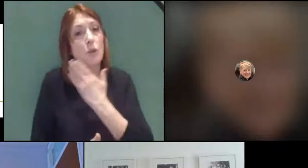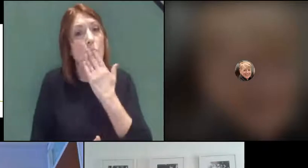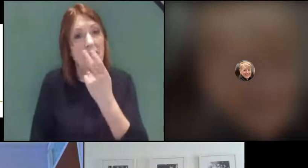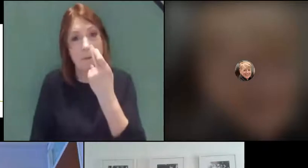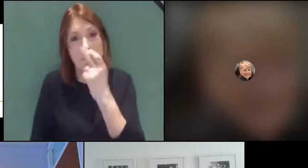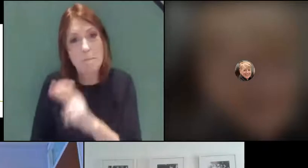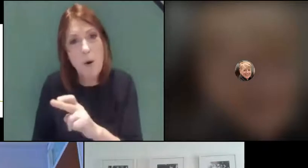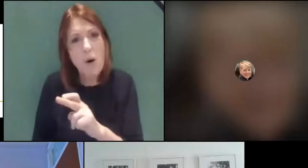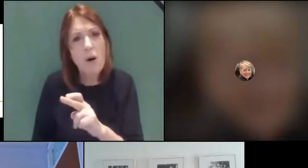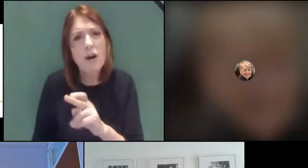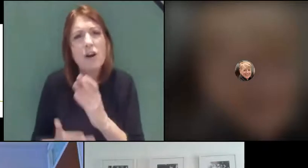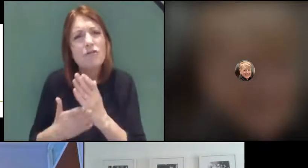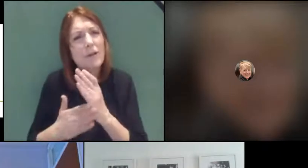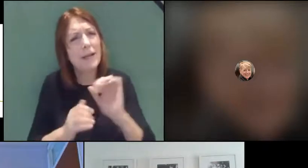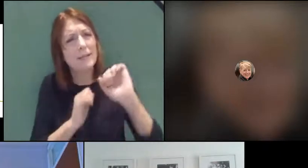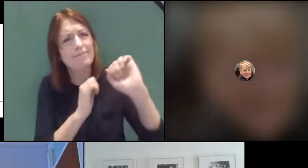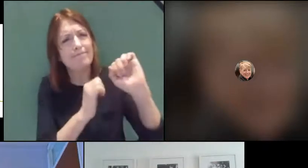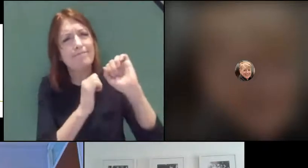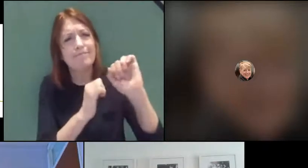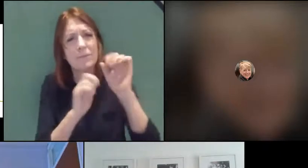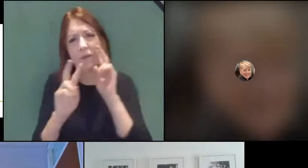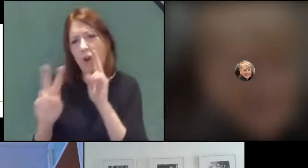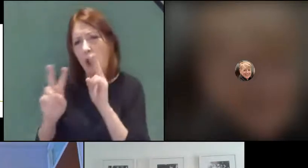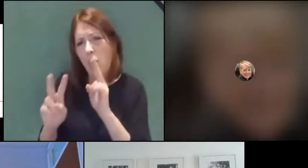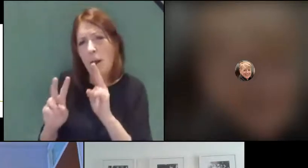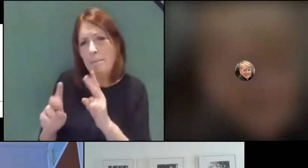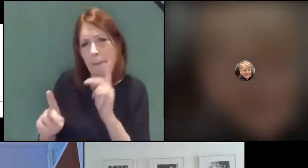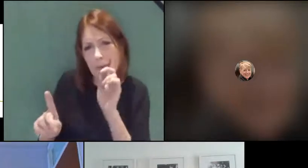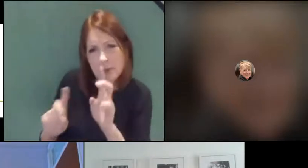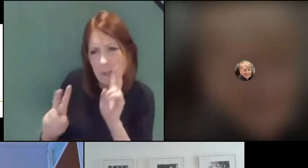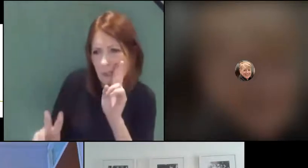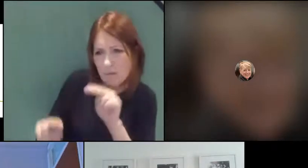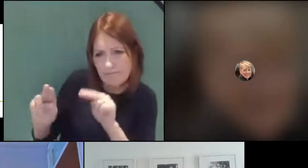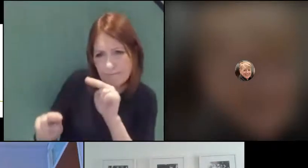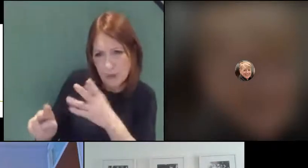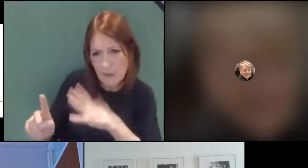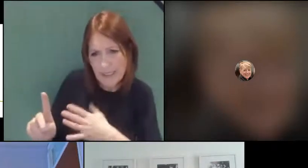look at where perhaps you need a little bit of extra teaching, a little bit of extra support